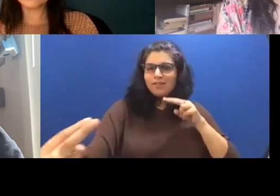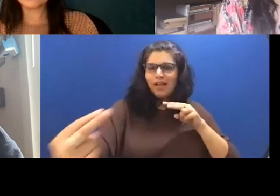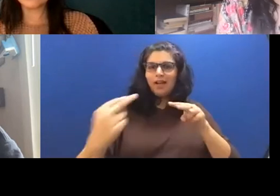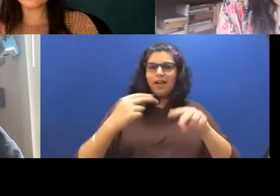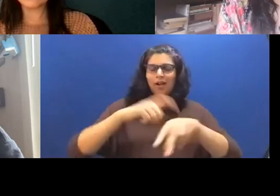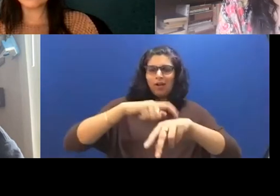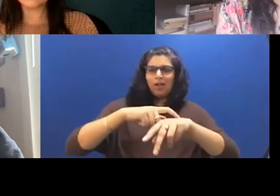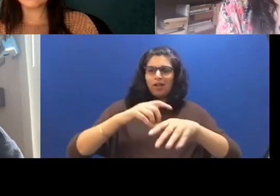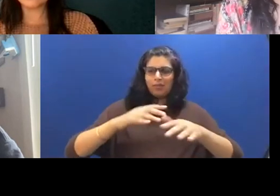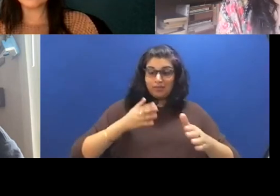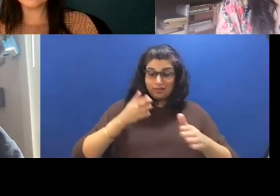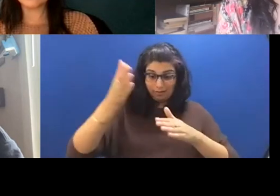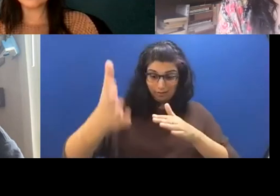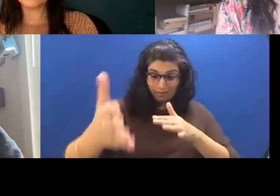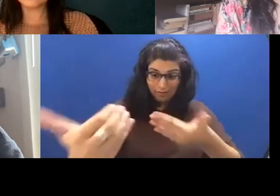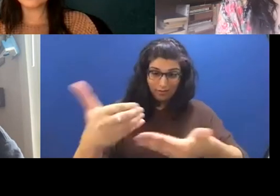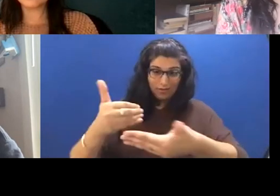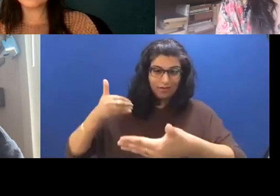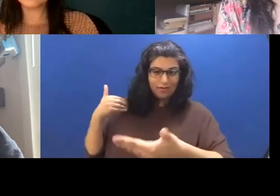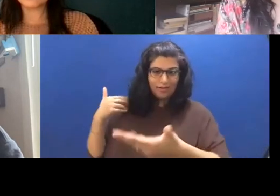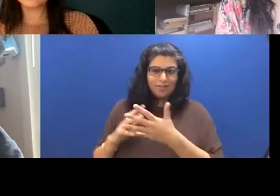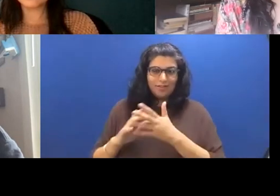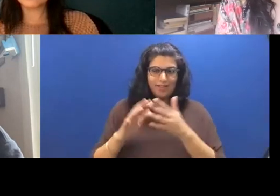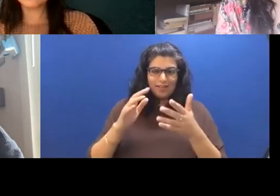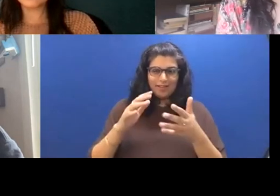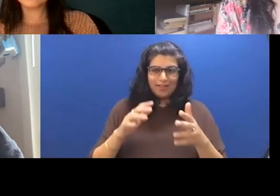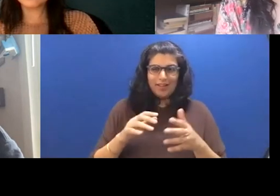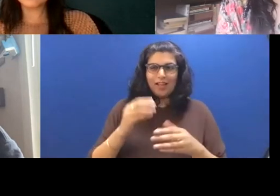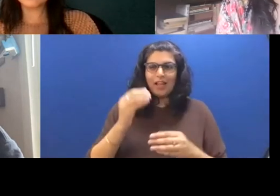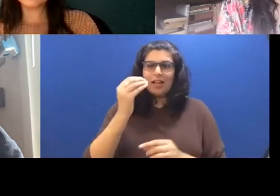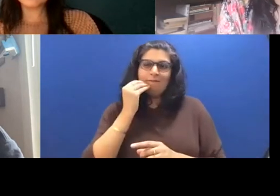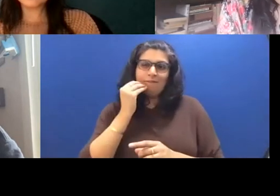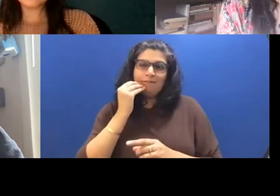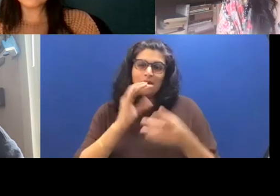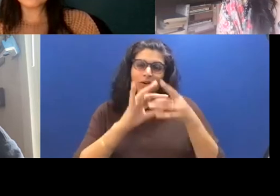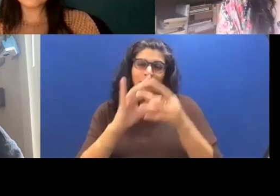create that movement. I was also thinking about food in terms of race. And culture of